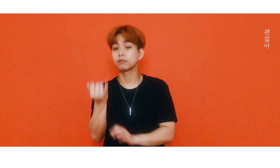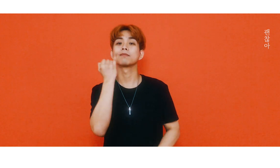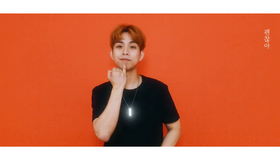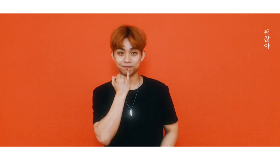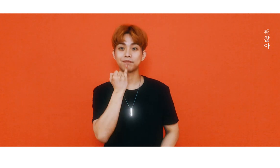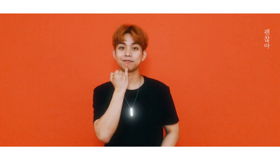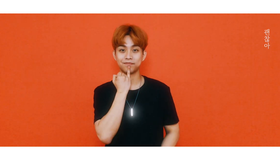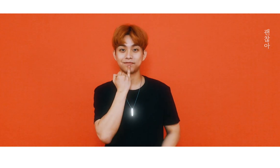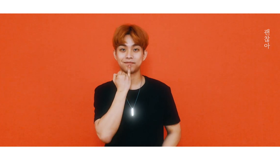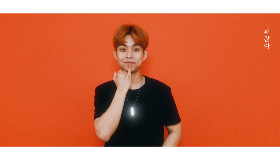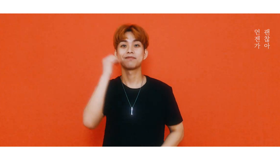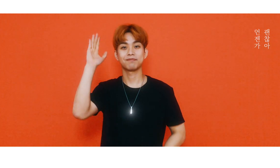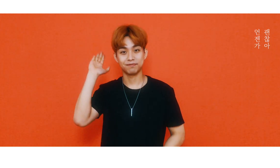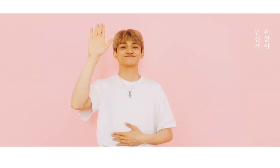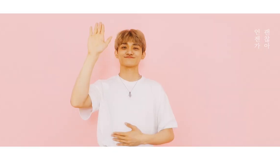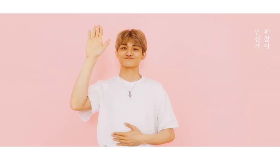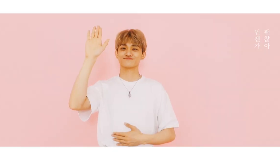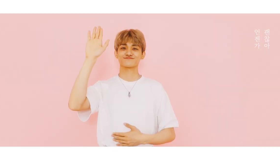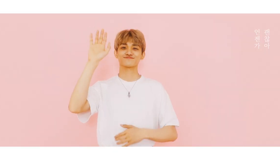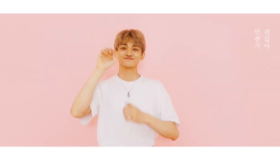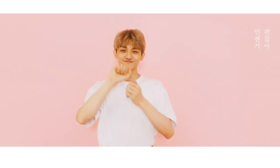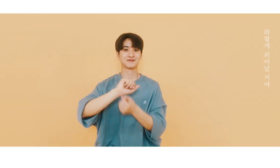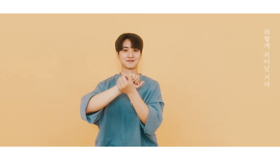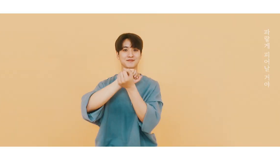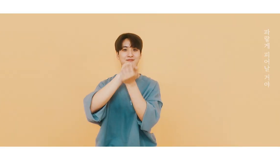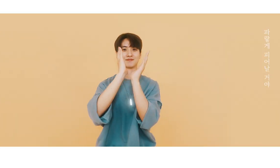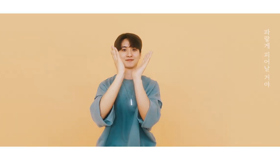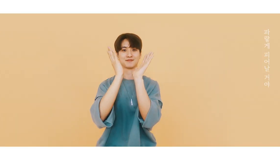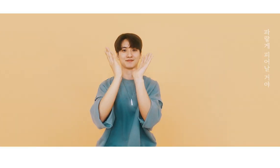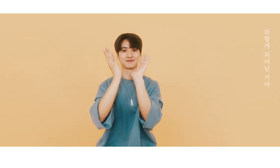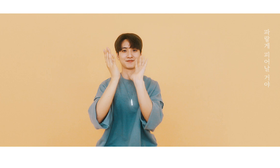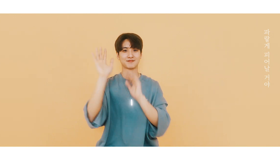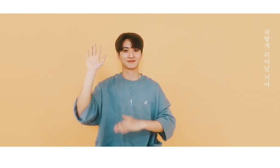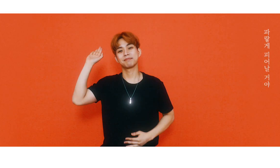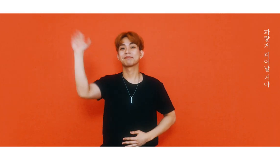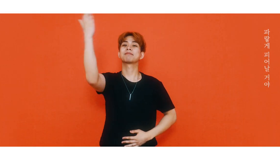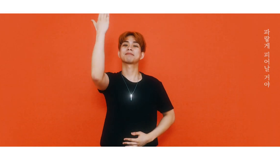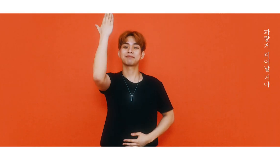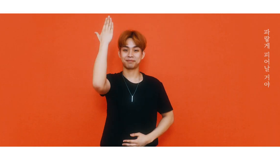It’s okay (it’s okay) someday (someday) It’s going to bloom blue